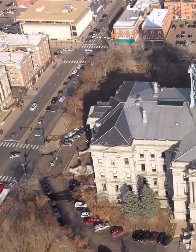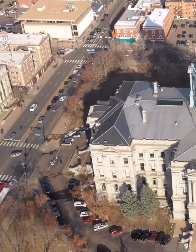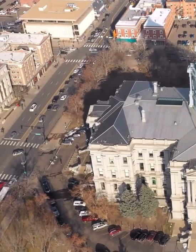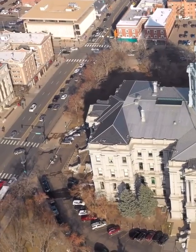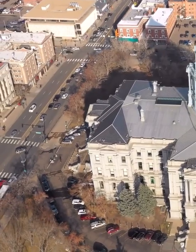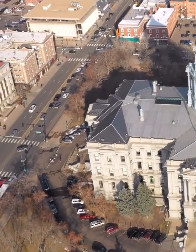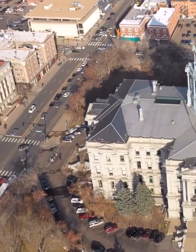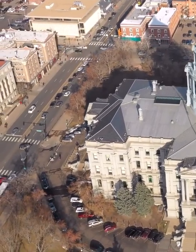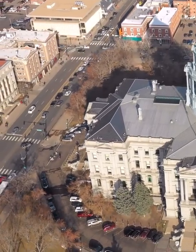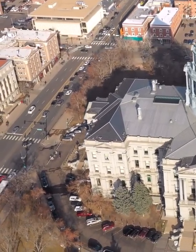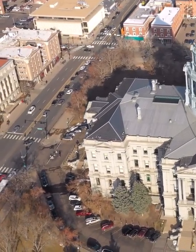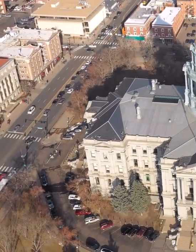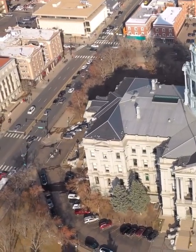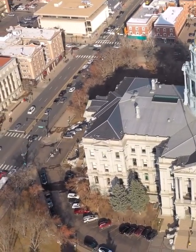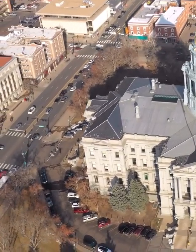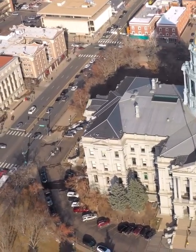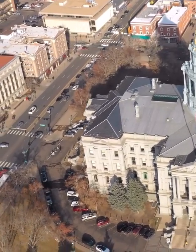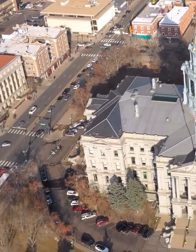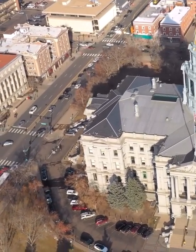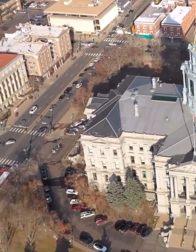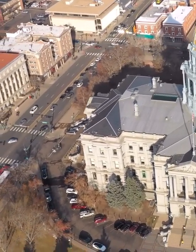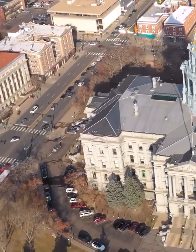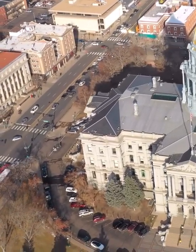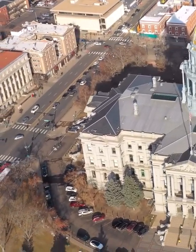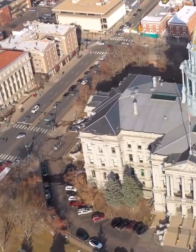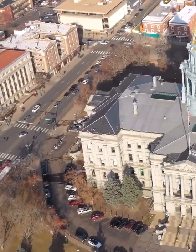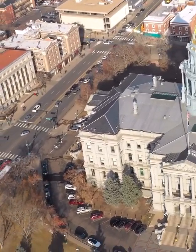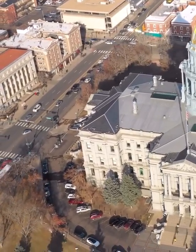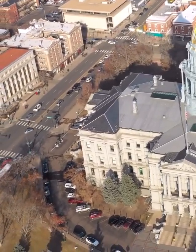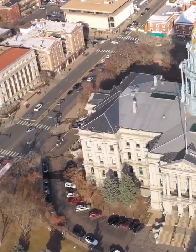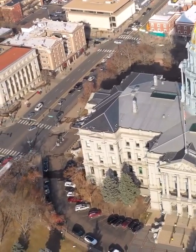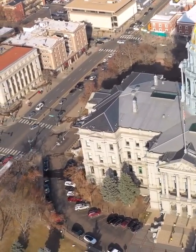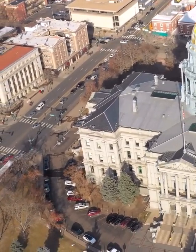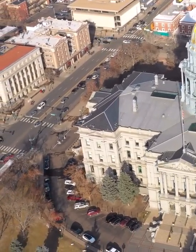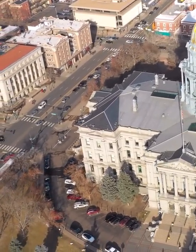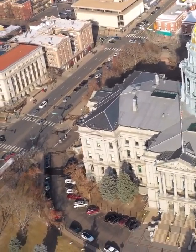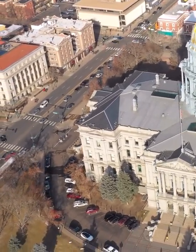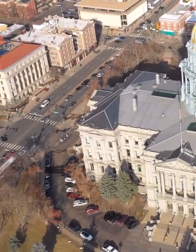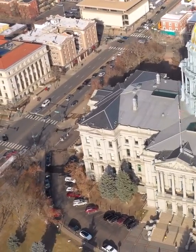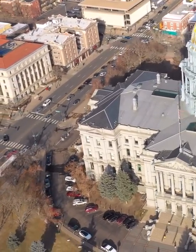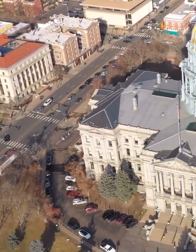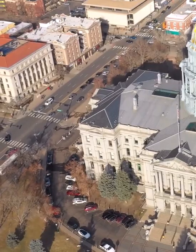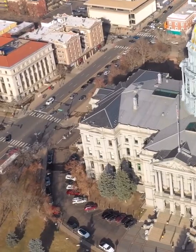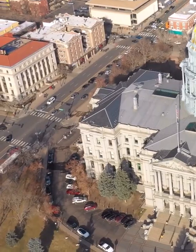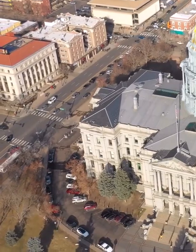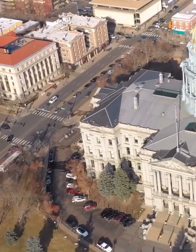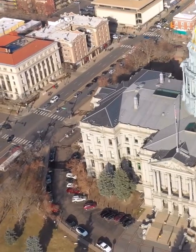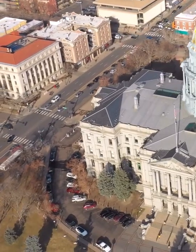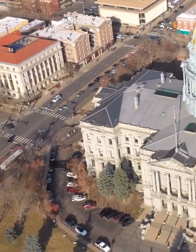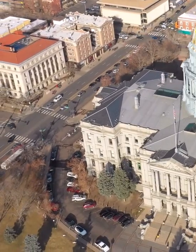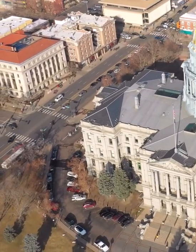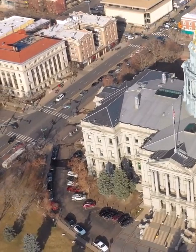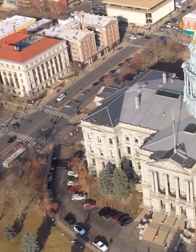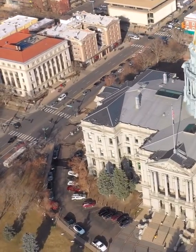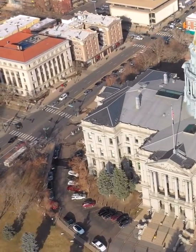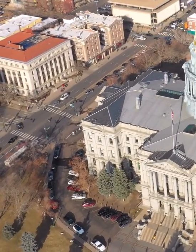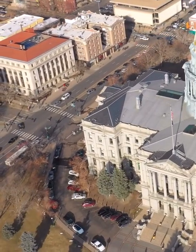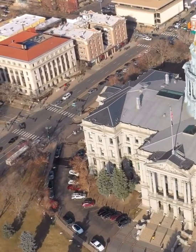for buildings across Colorado like the Capitol Building in Denver. I also think... When we got back to Colorado,